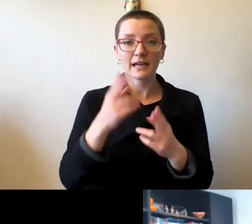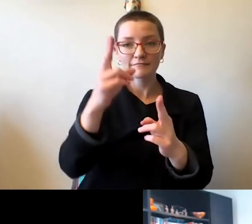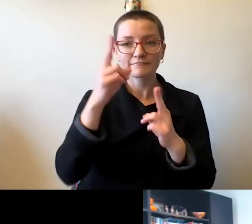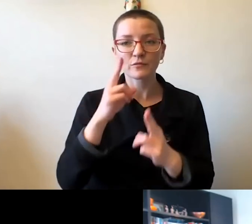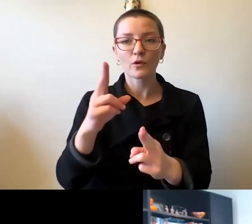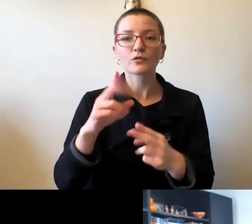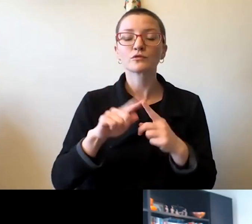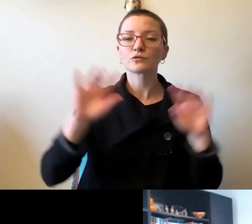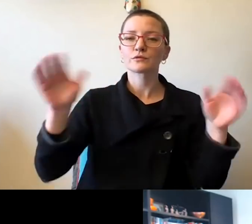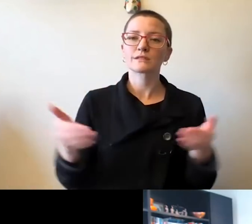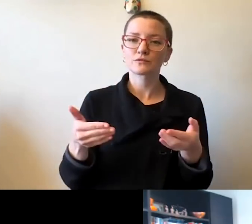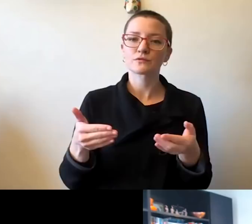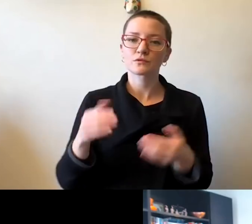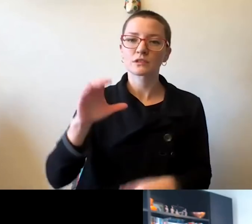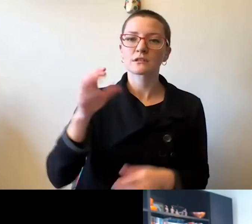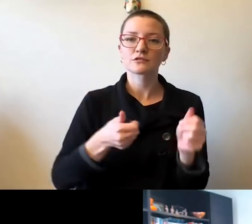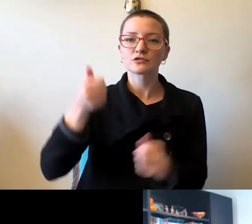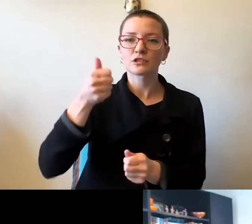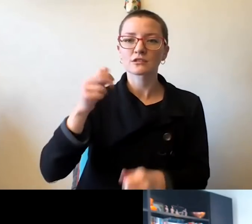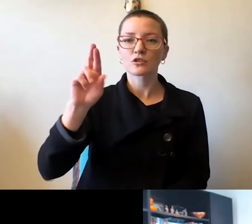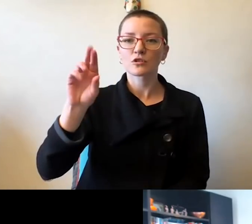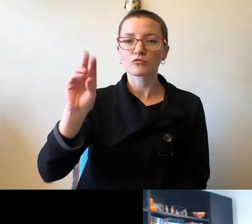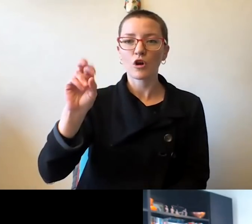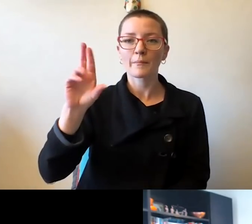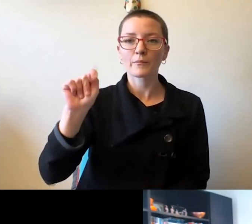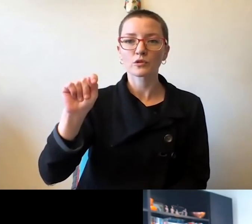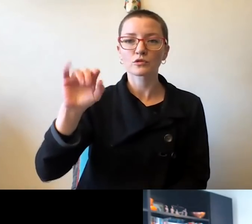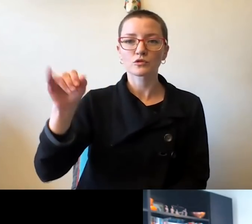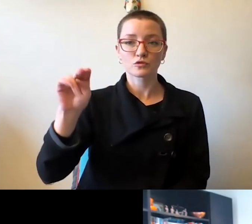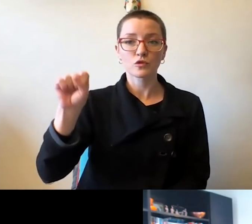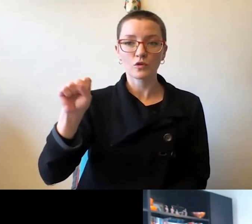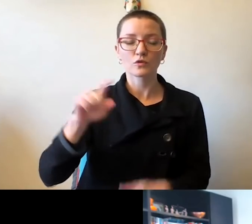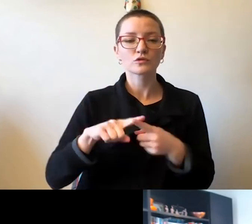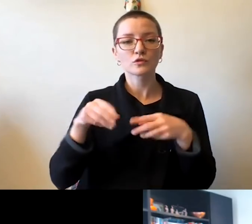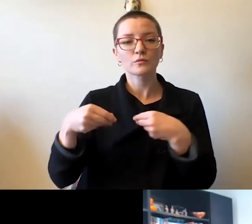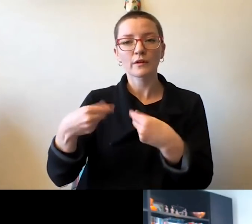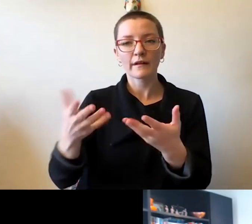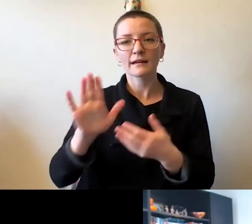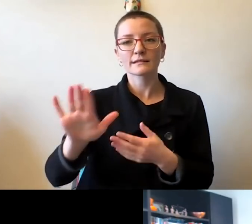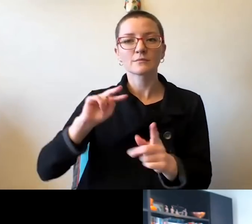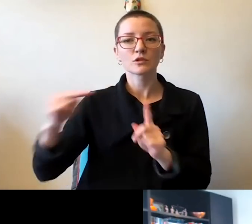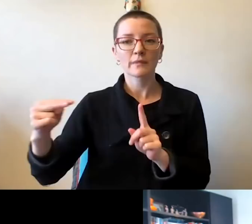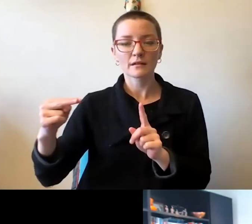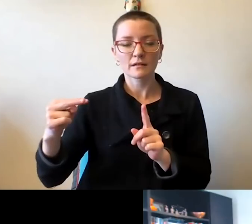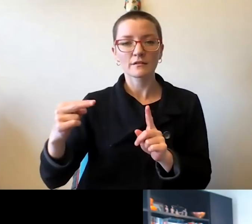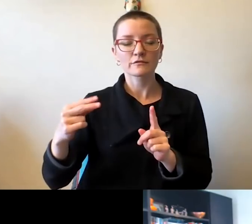to introduce Chancellor Robert Jones. To give up, give us his perspective on the state of our university today.